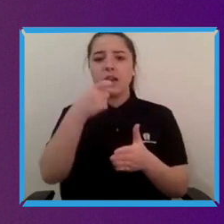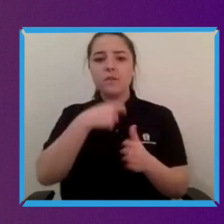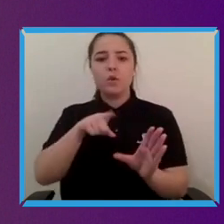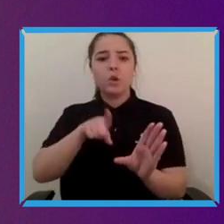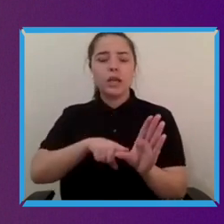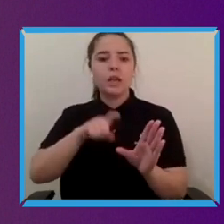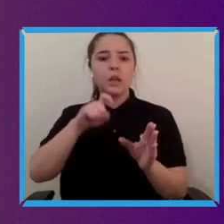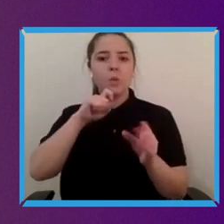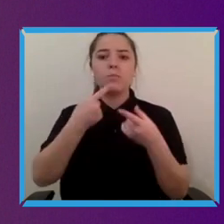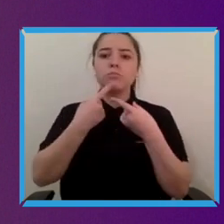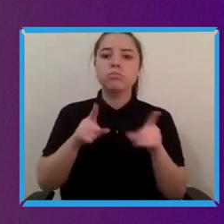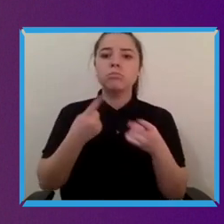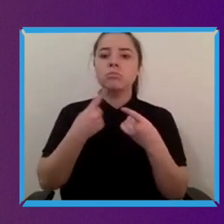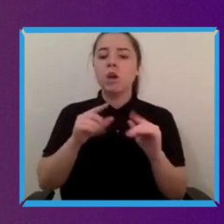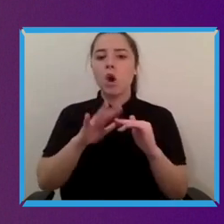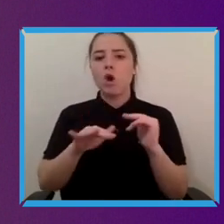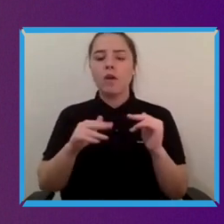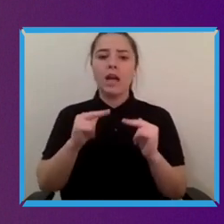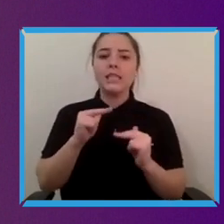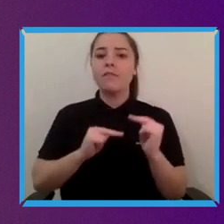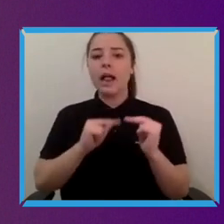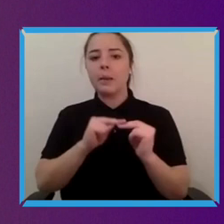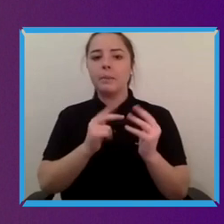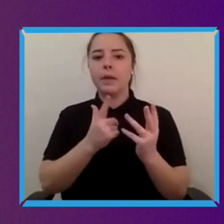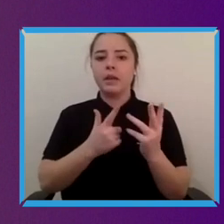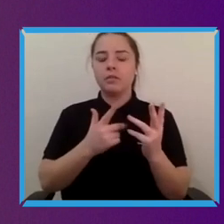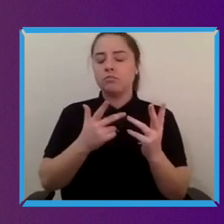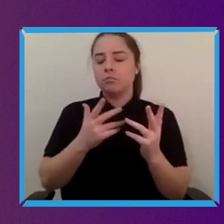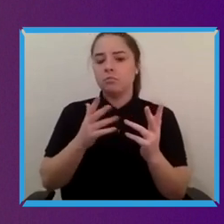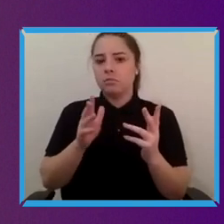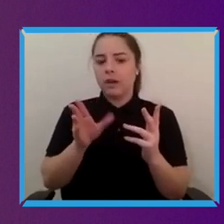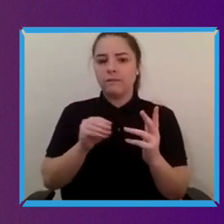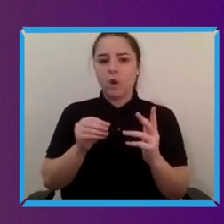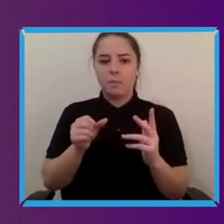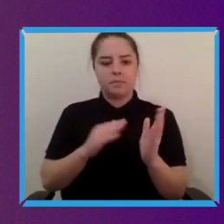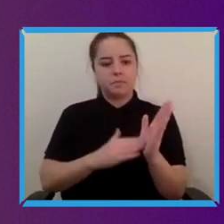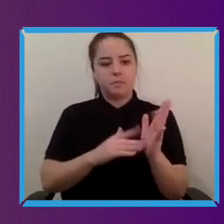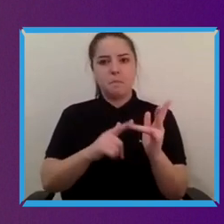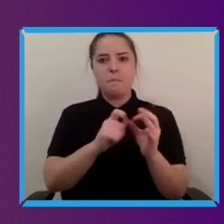the development of a mobile wheelchair which can go upstairs usually outside